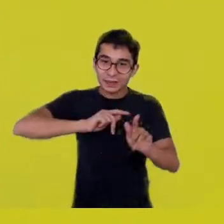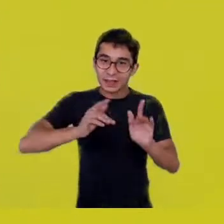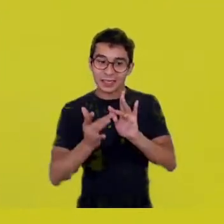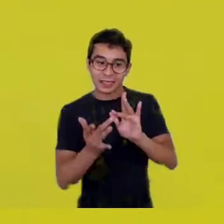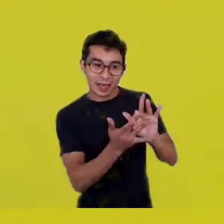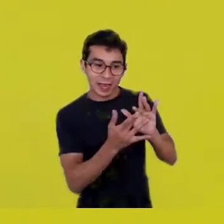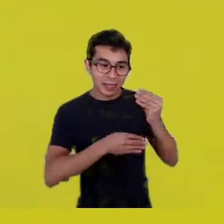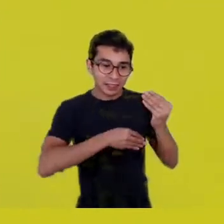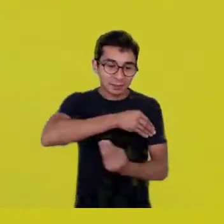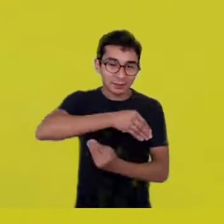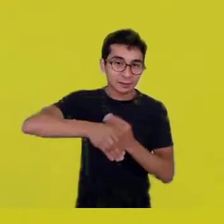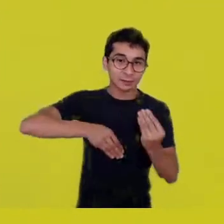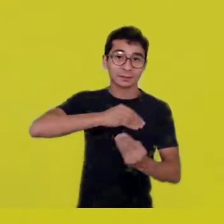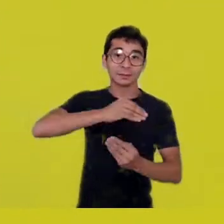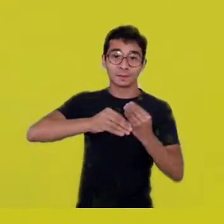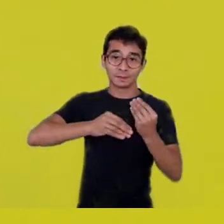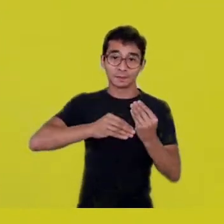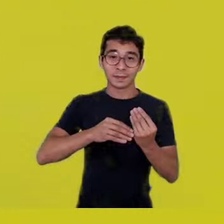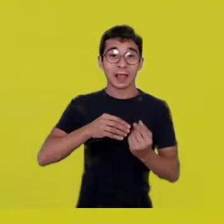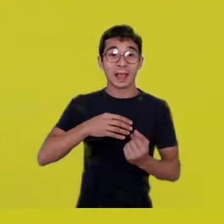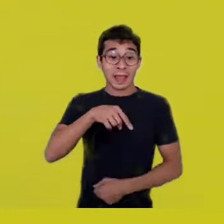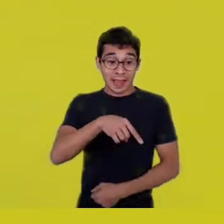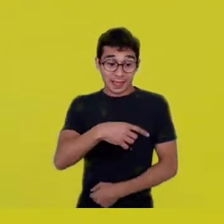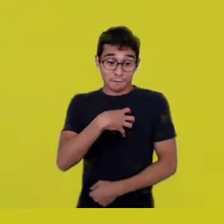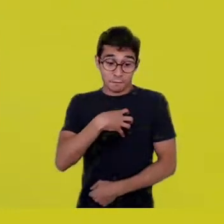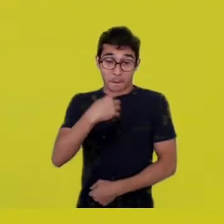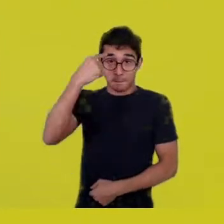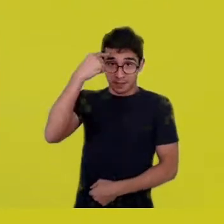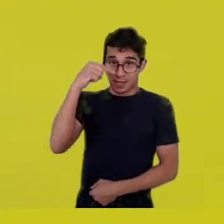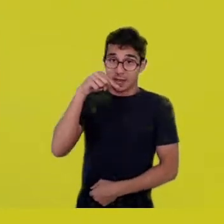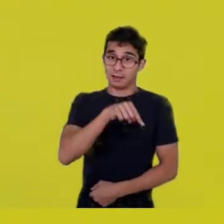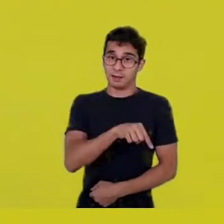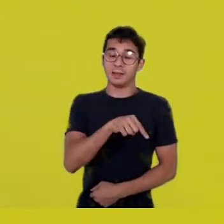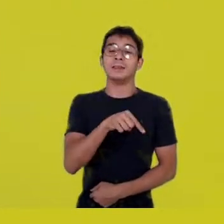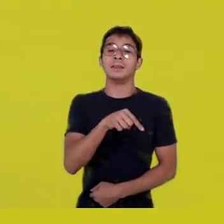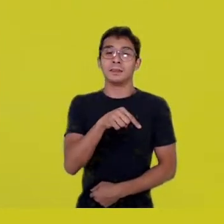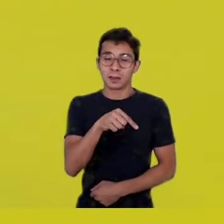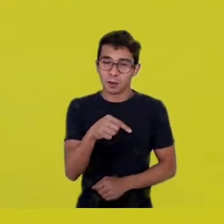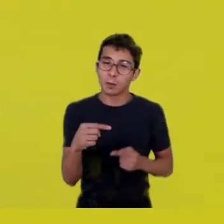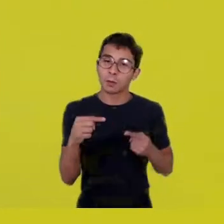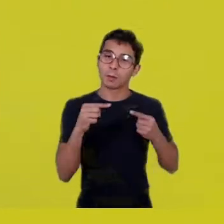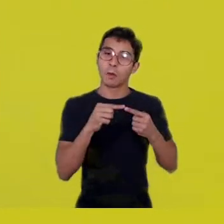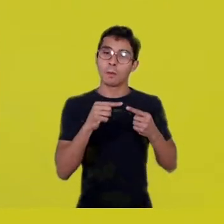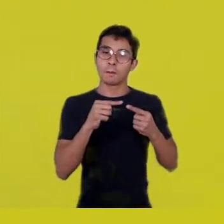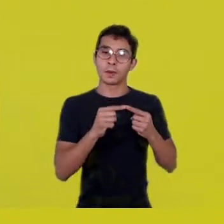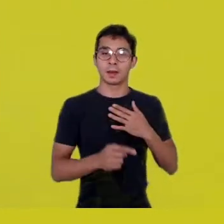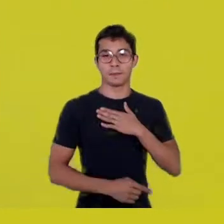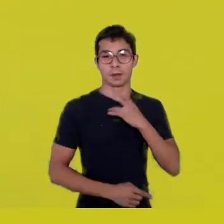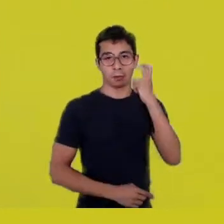to my cultural heritage, if we can call it that,